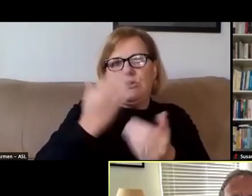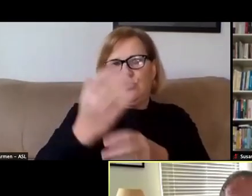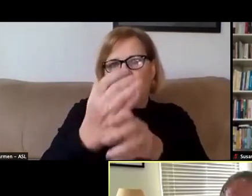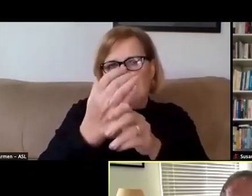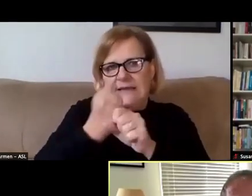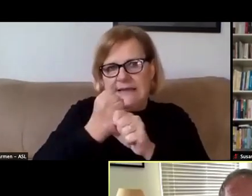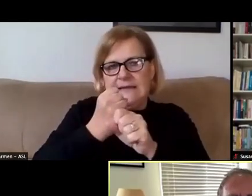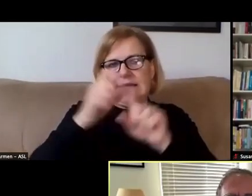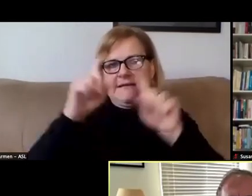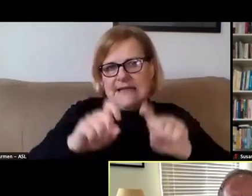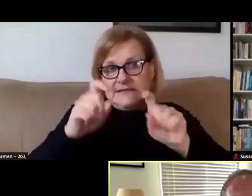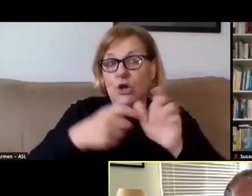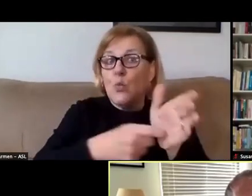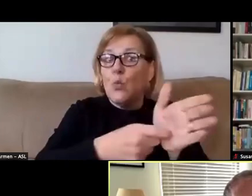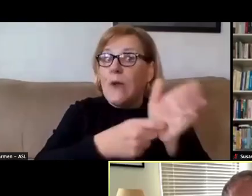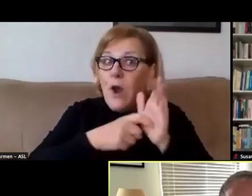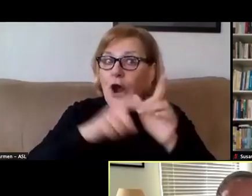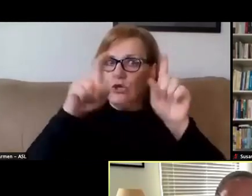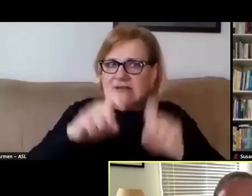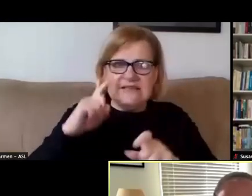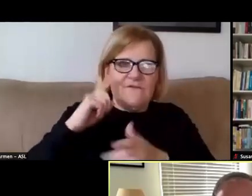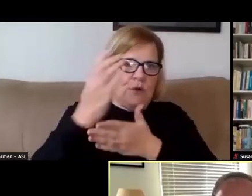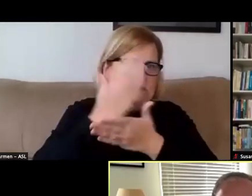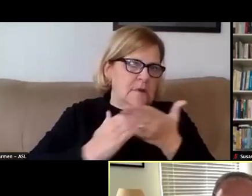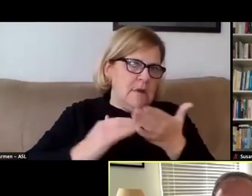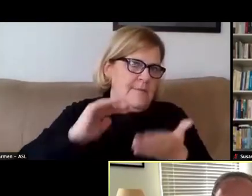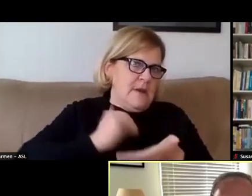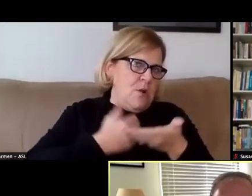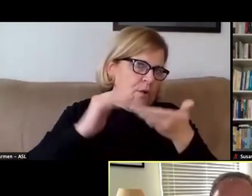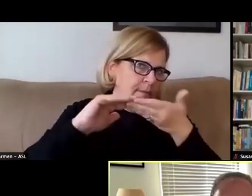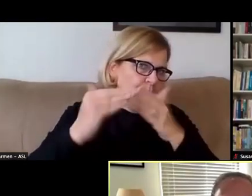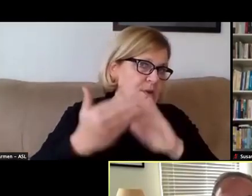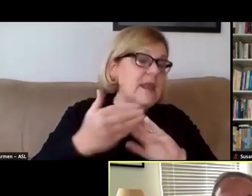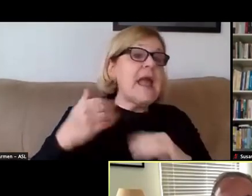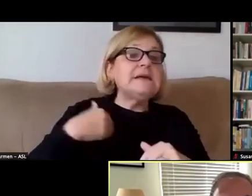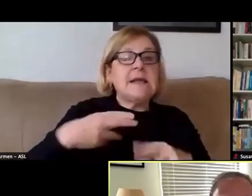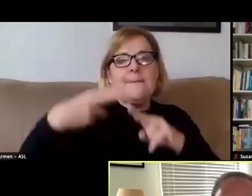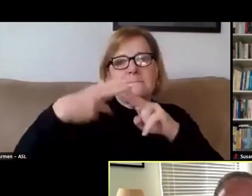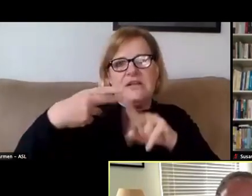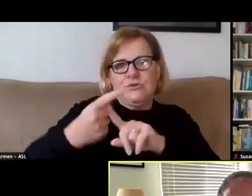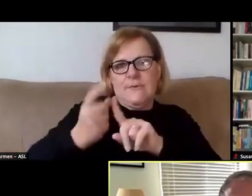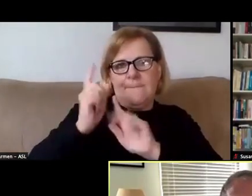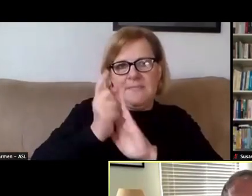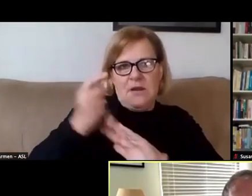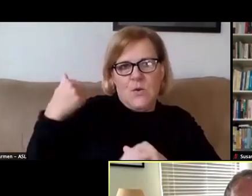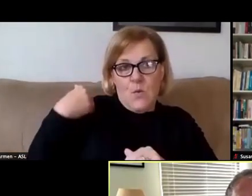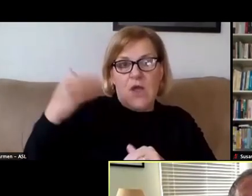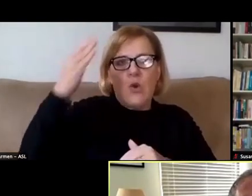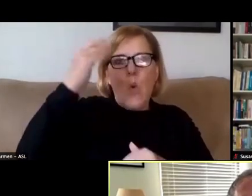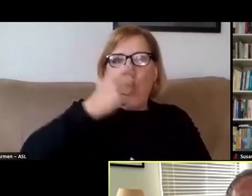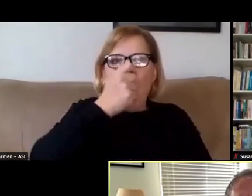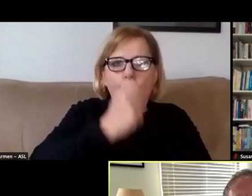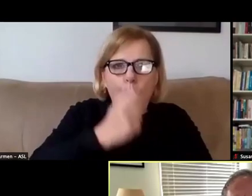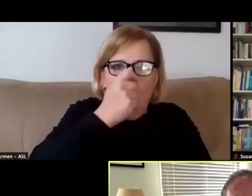requiring testing for some in our community. As I mentioned a minute ago, we know that cold and flu season, colder weather,